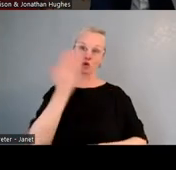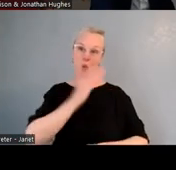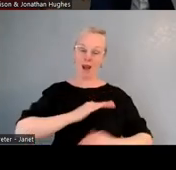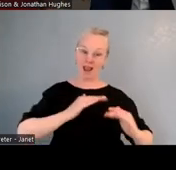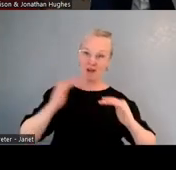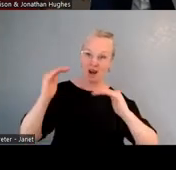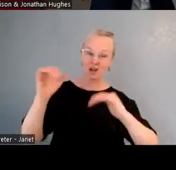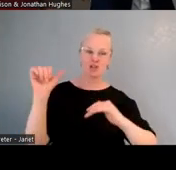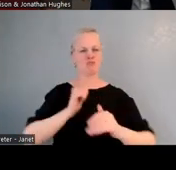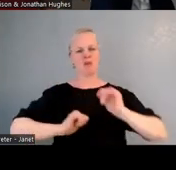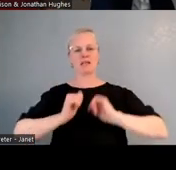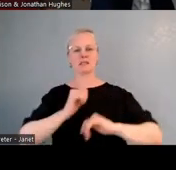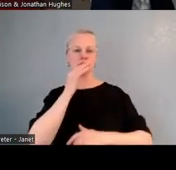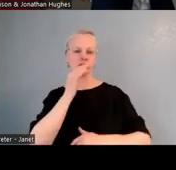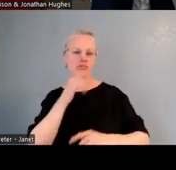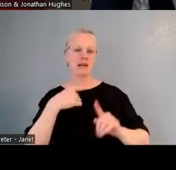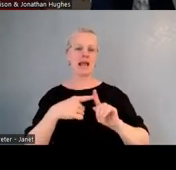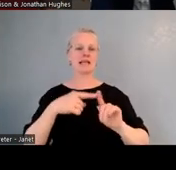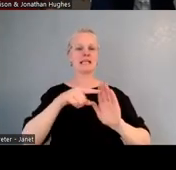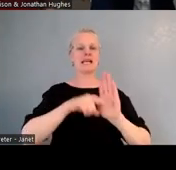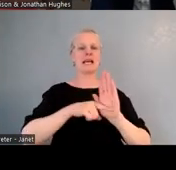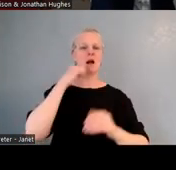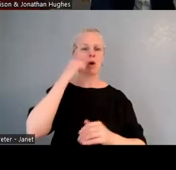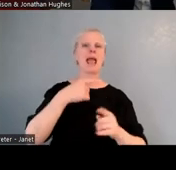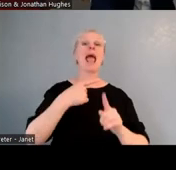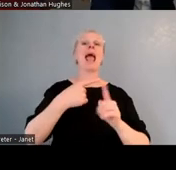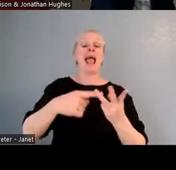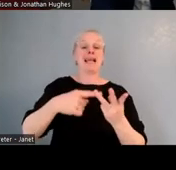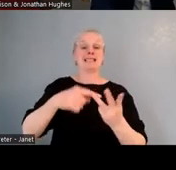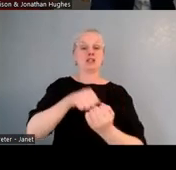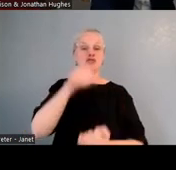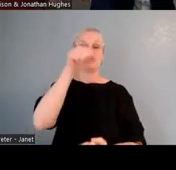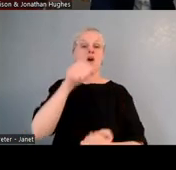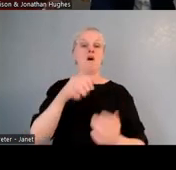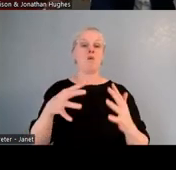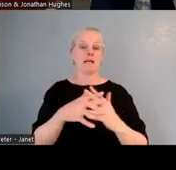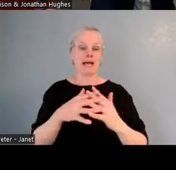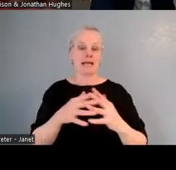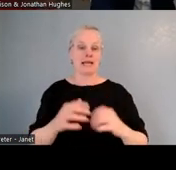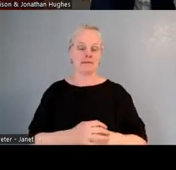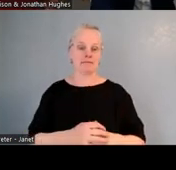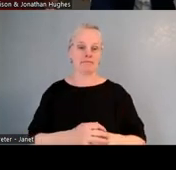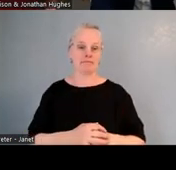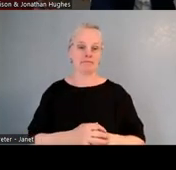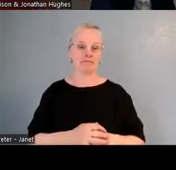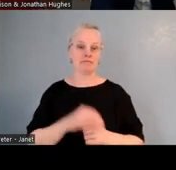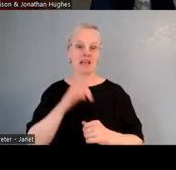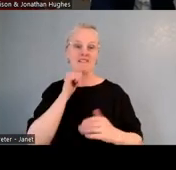and Tikanga Māori." And also Te Tiriti O Waitangi, because when you don't have to have that explanation